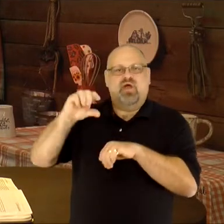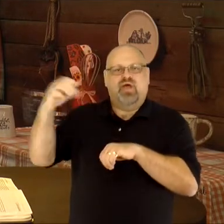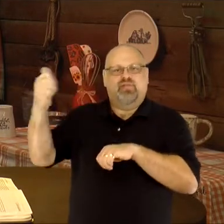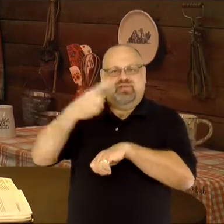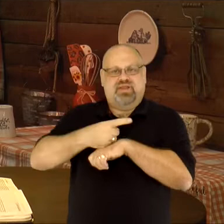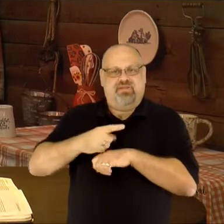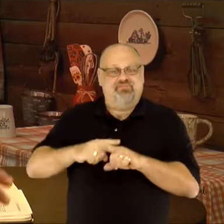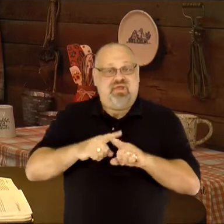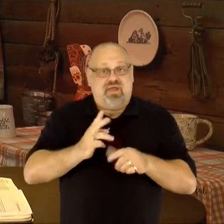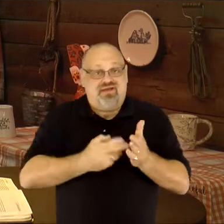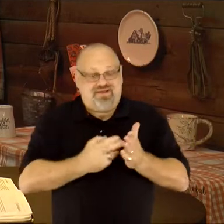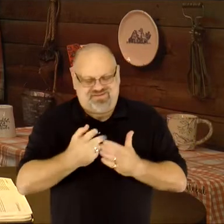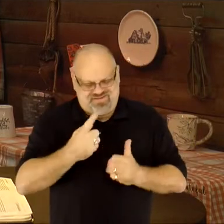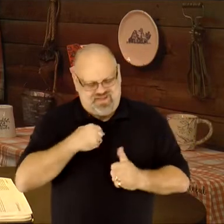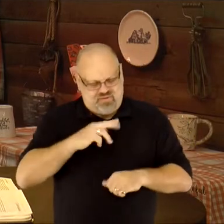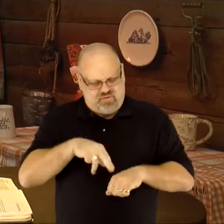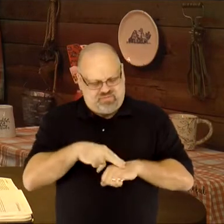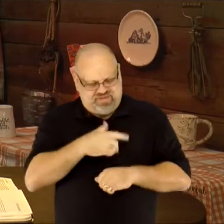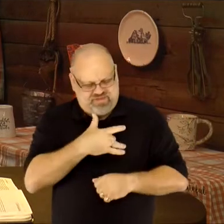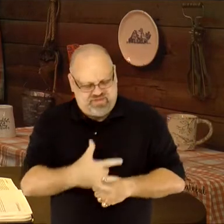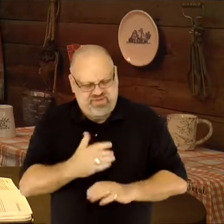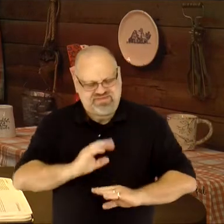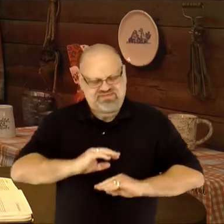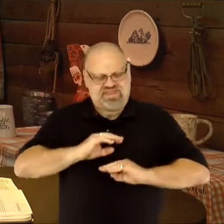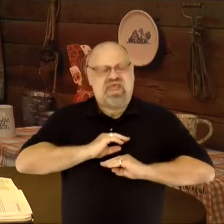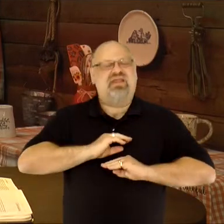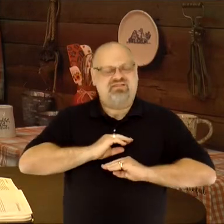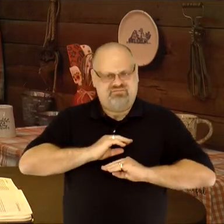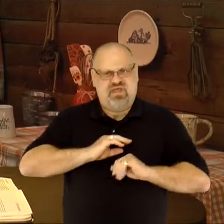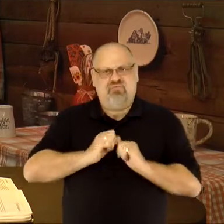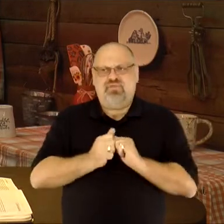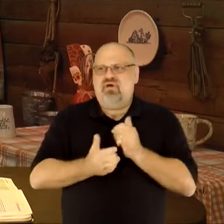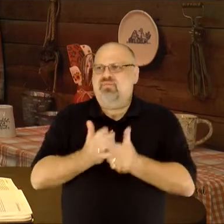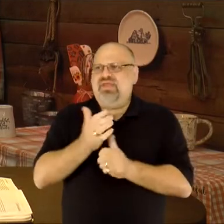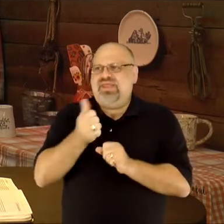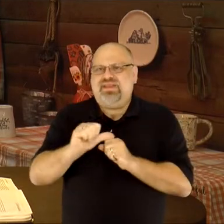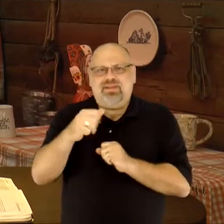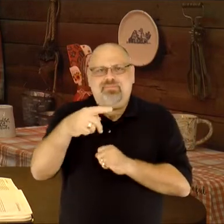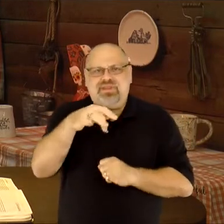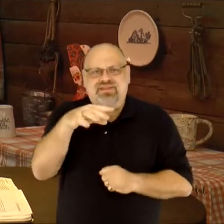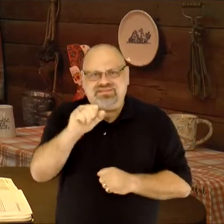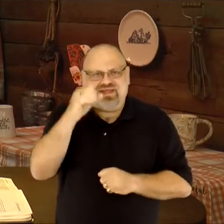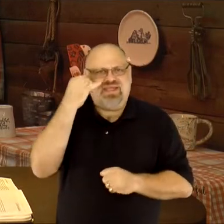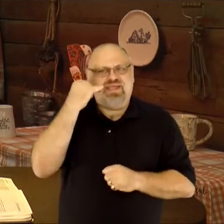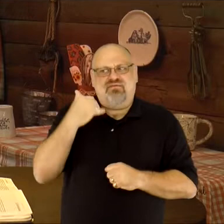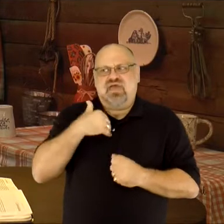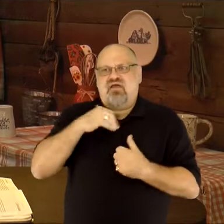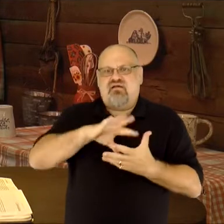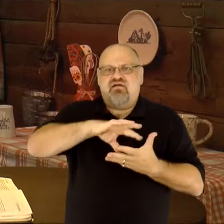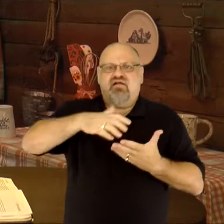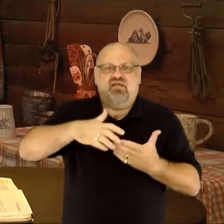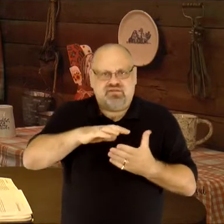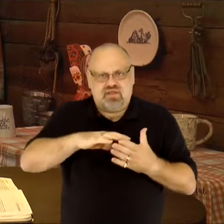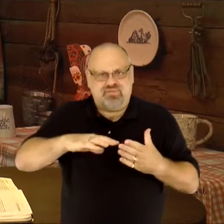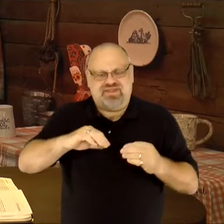with just about any pizza–as long as there are generous toppings. At the end of the day, it doesn't